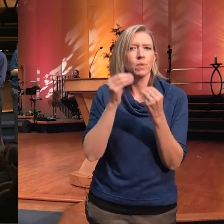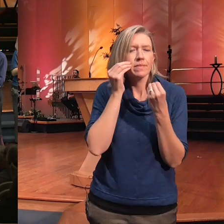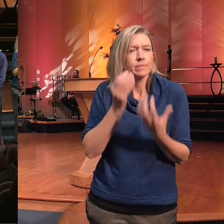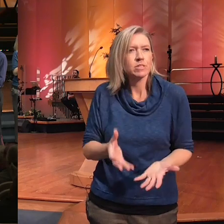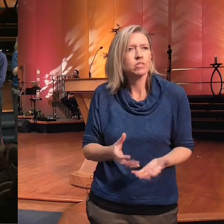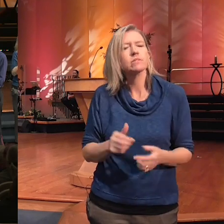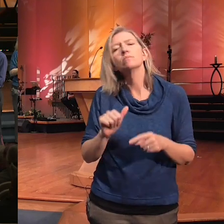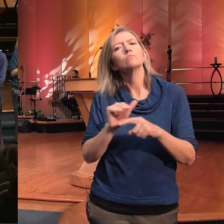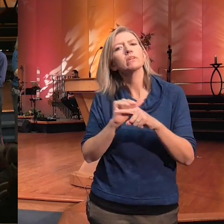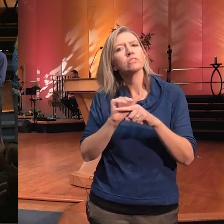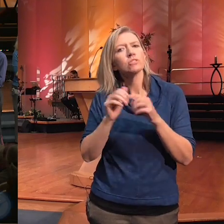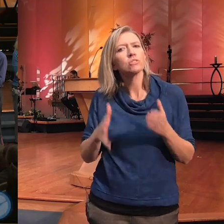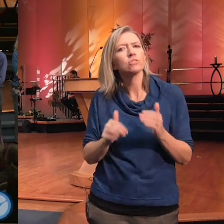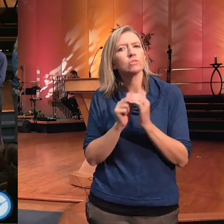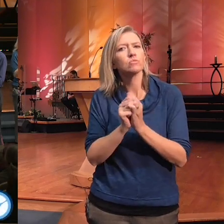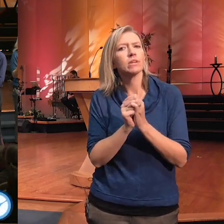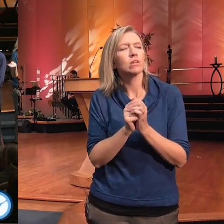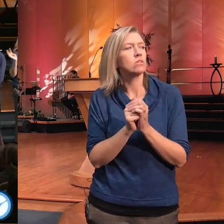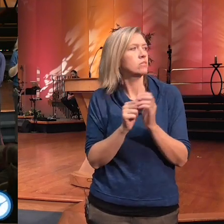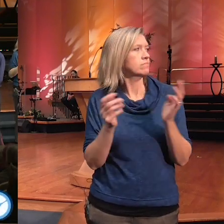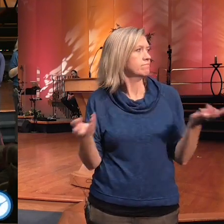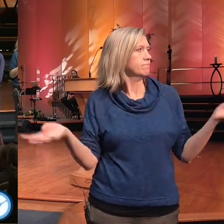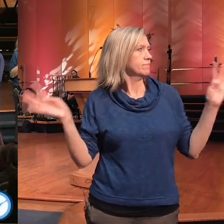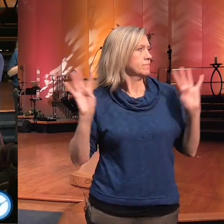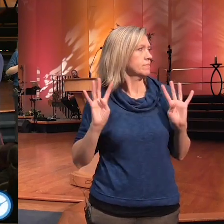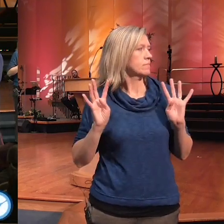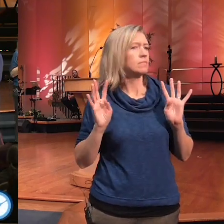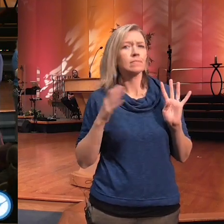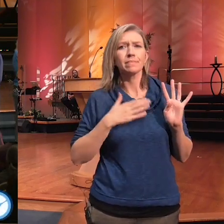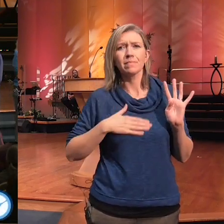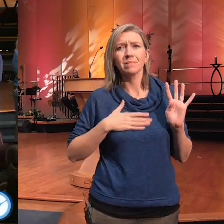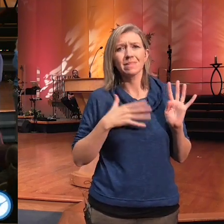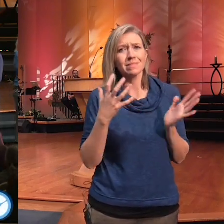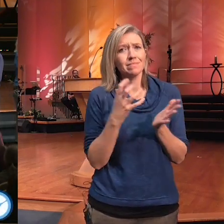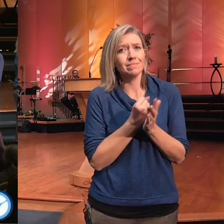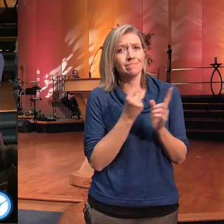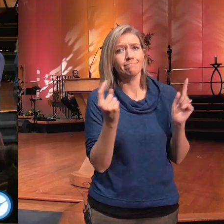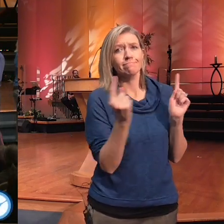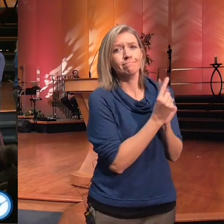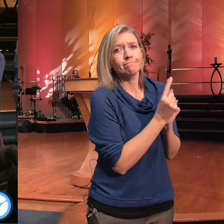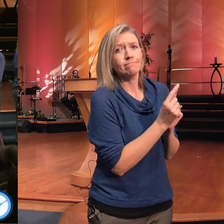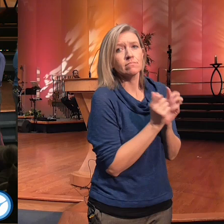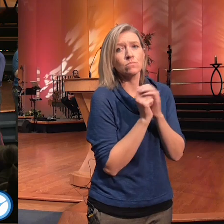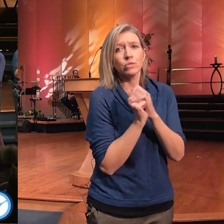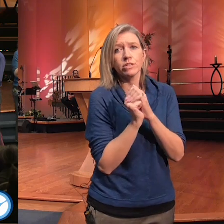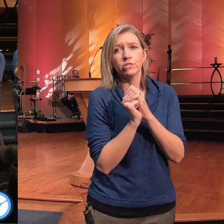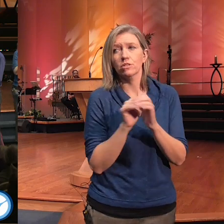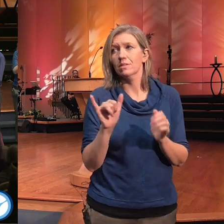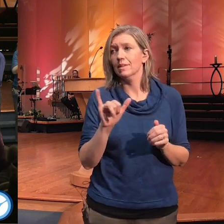prayer partners are down front please come and get a prayer as Dr Michelle mentioned uh even if